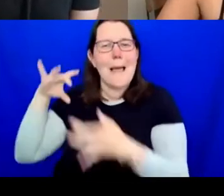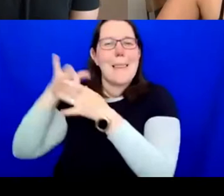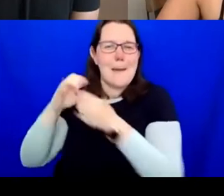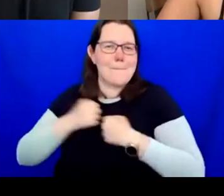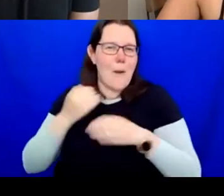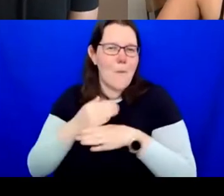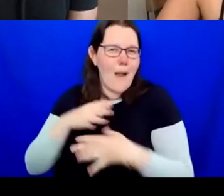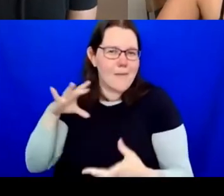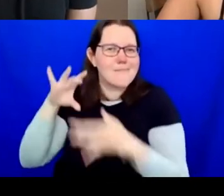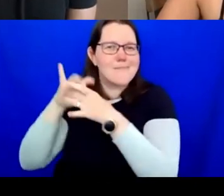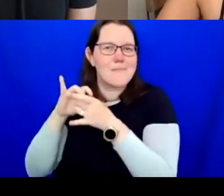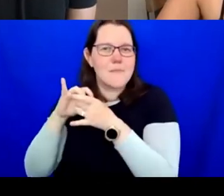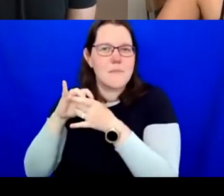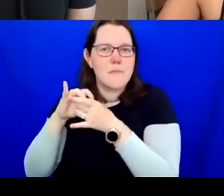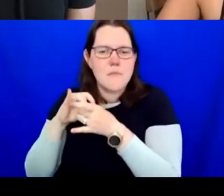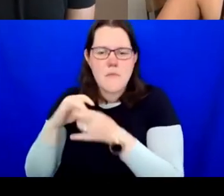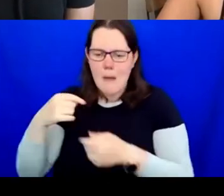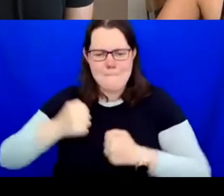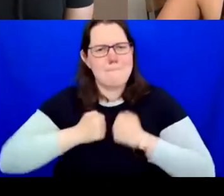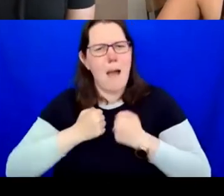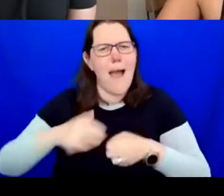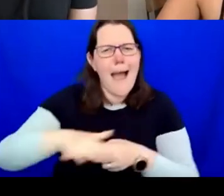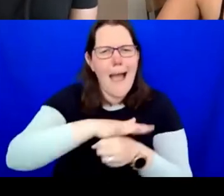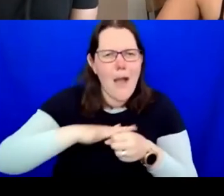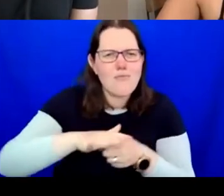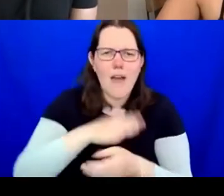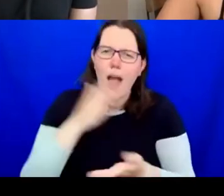this is never a solo person doing or thinking on their own. Where I come from,